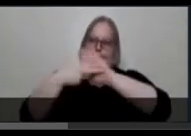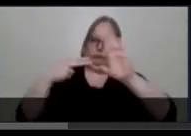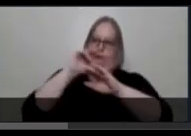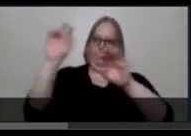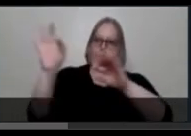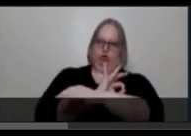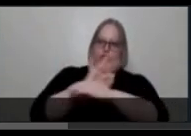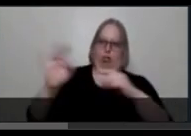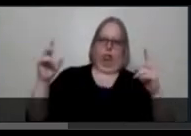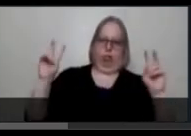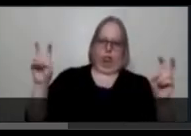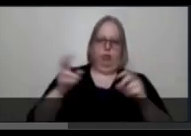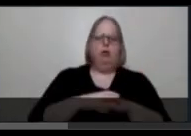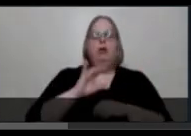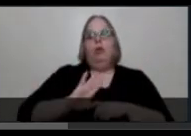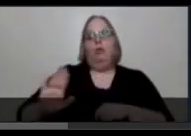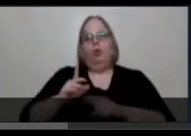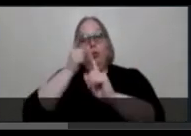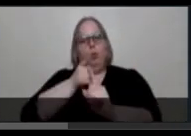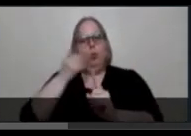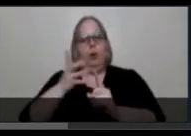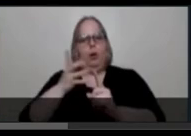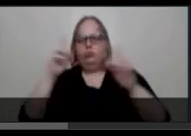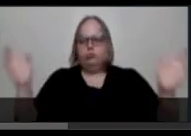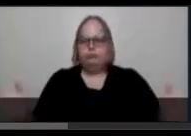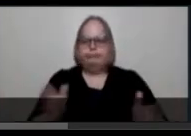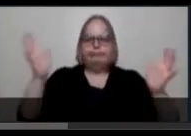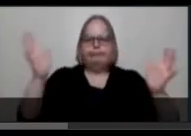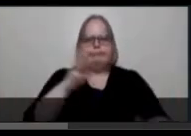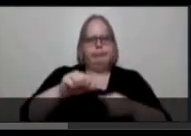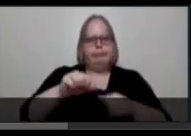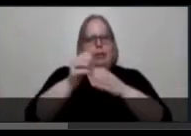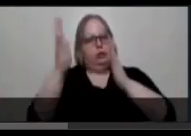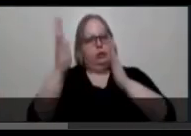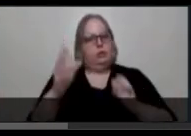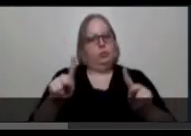Their goals are to: Promote leadership opportunities for people with disabilities.